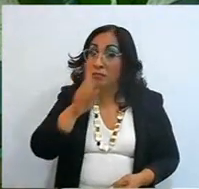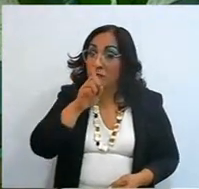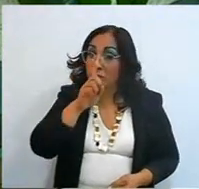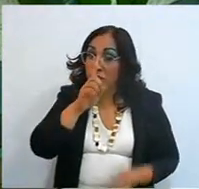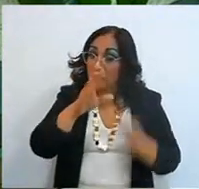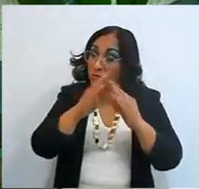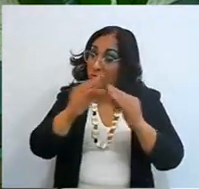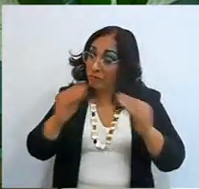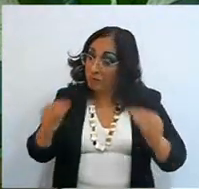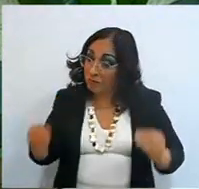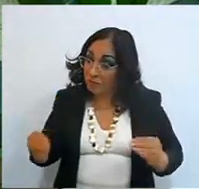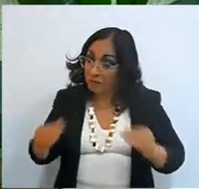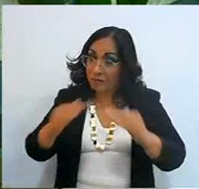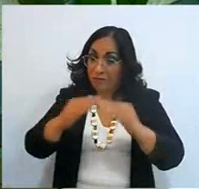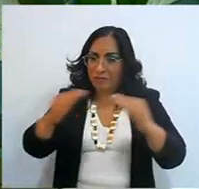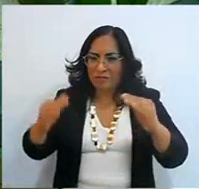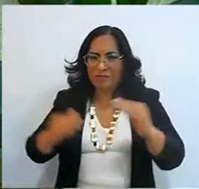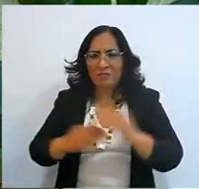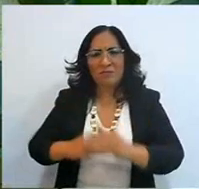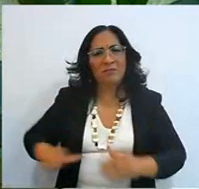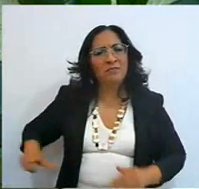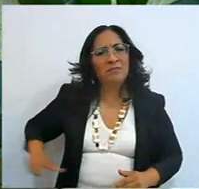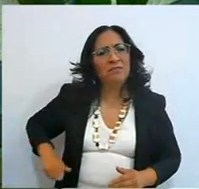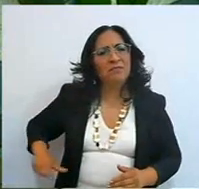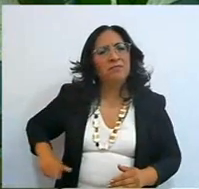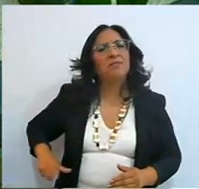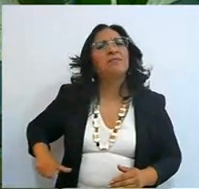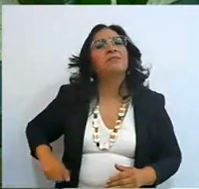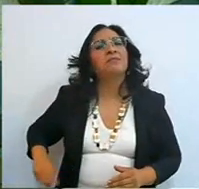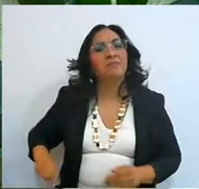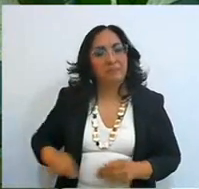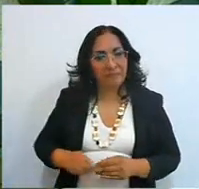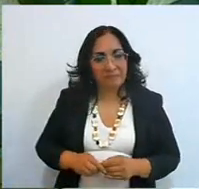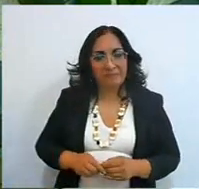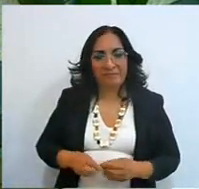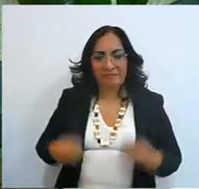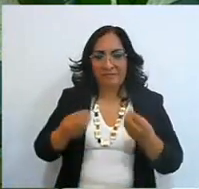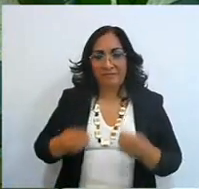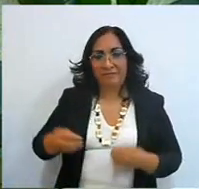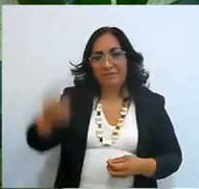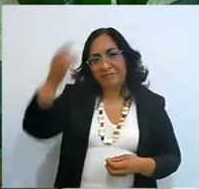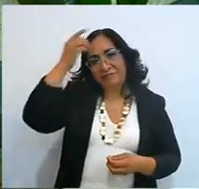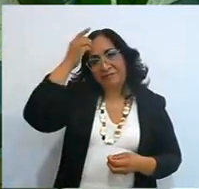there are many things that God really gives us indications like this,